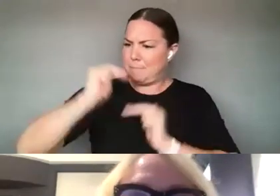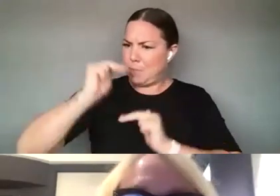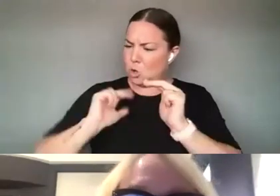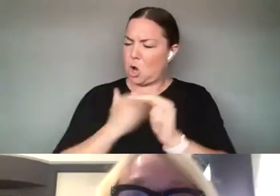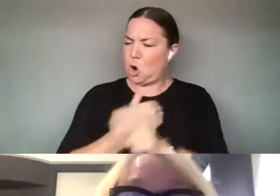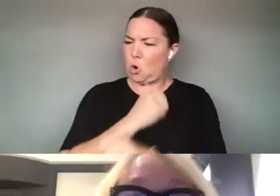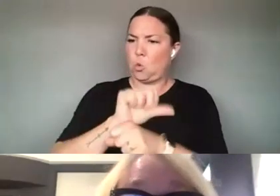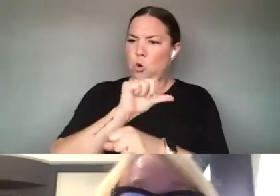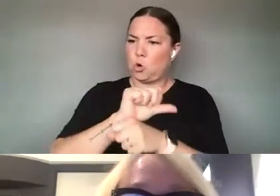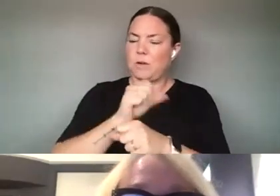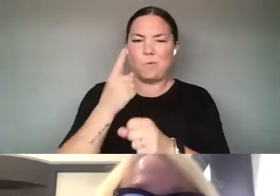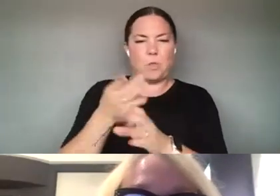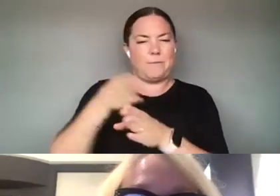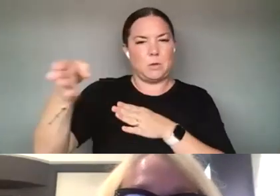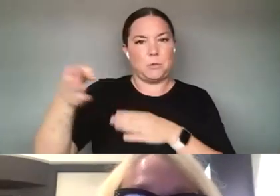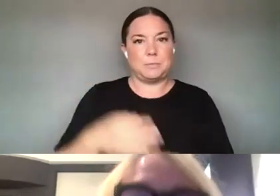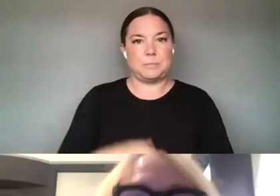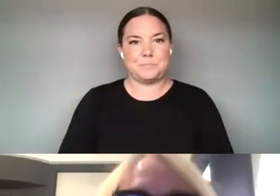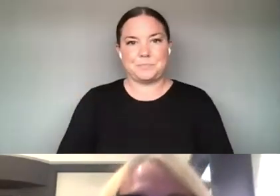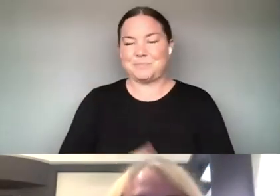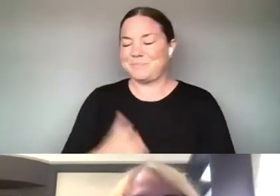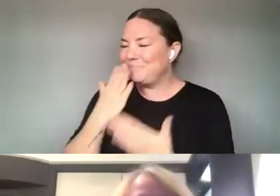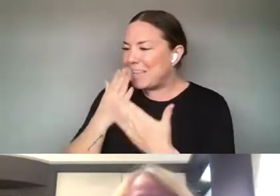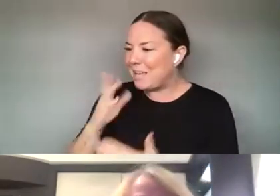GREAT. THANK YOU RUBY. THANK YOU OMARI FOR JOINING US.